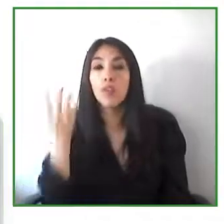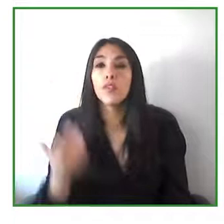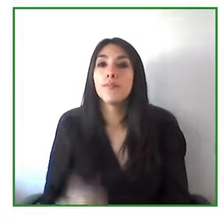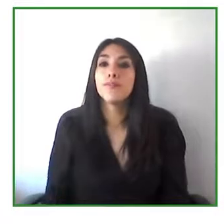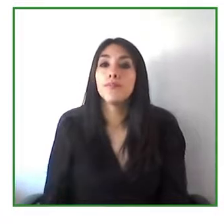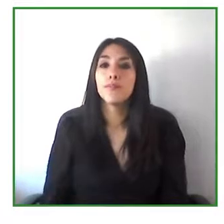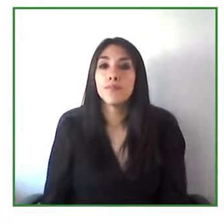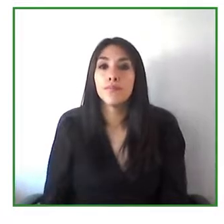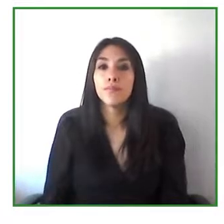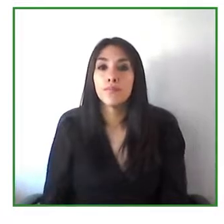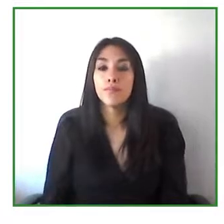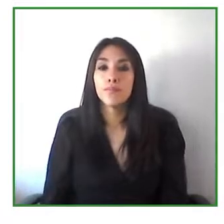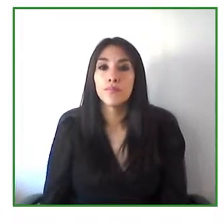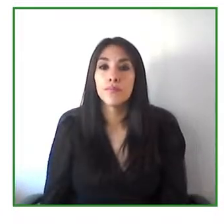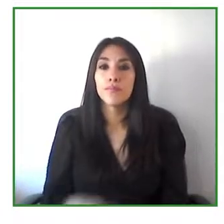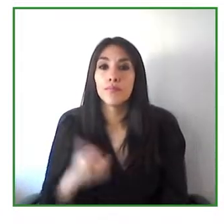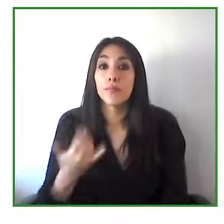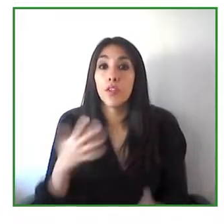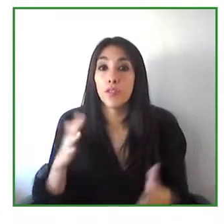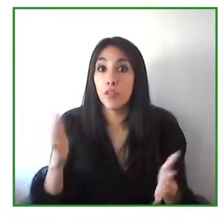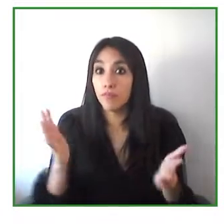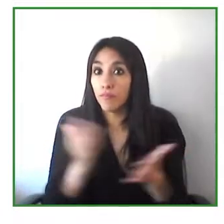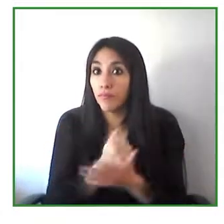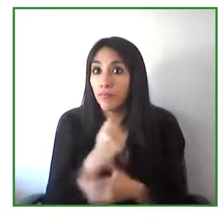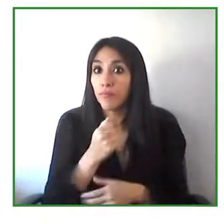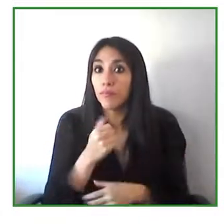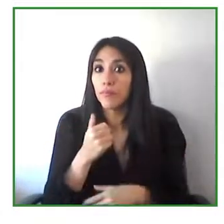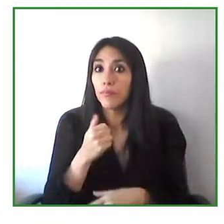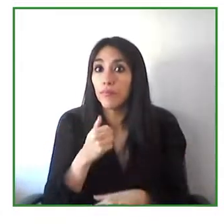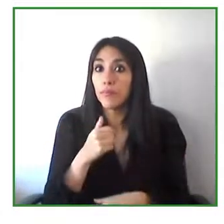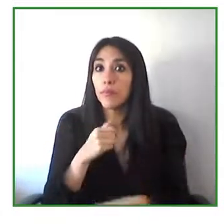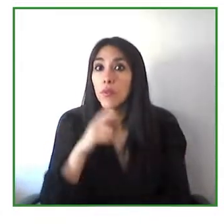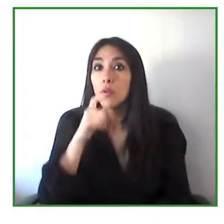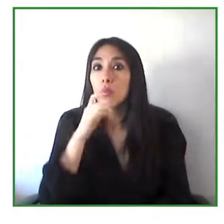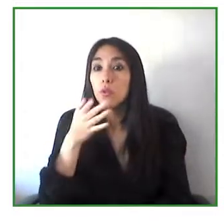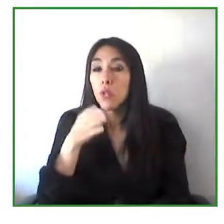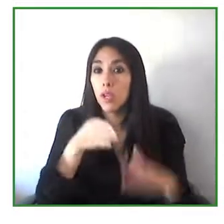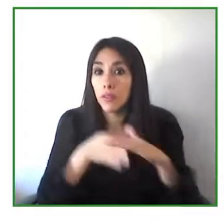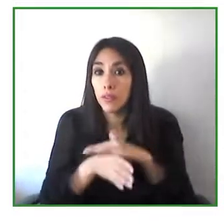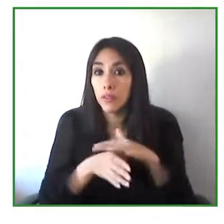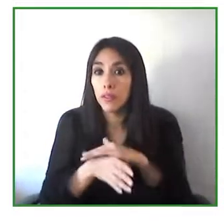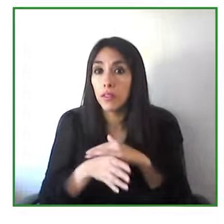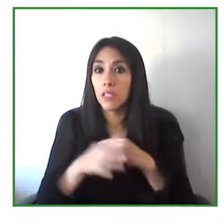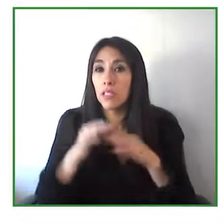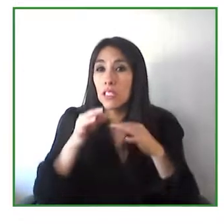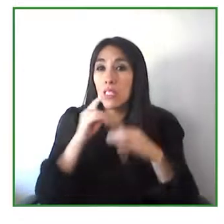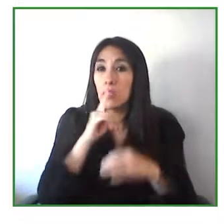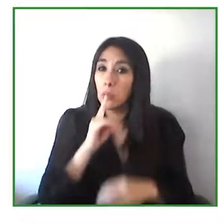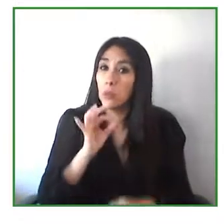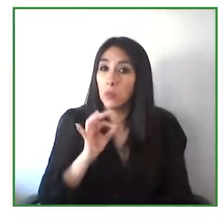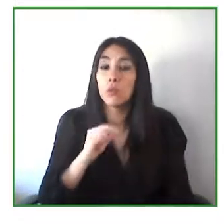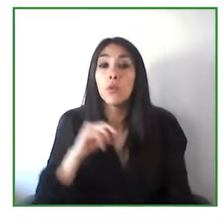that will make their lives easier we must pay special attention to the most